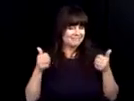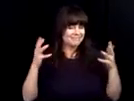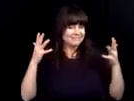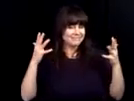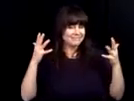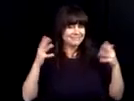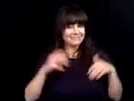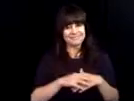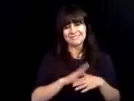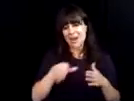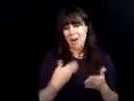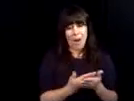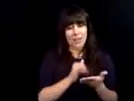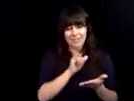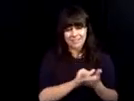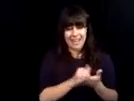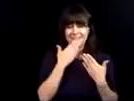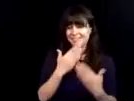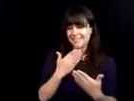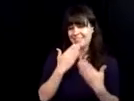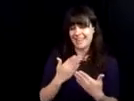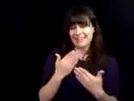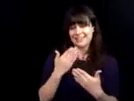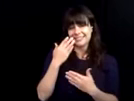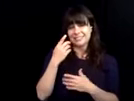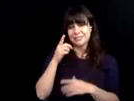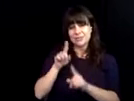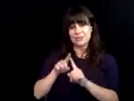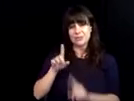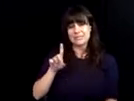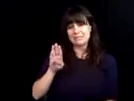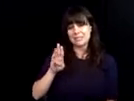an educated focus, received my first